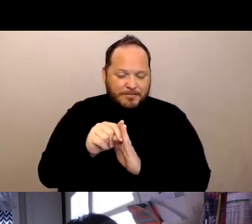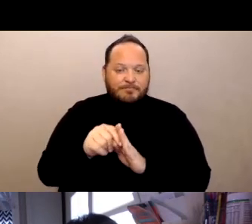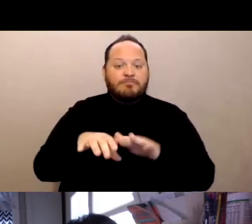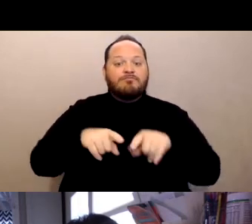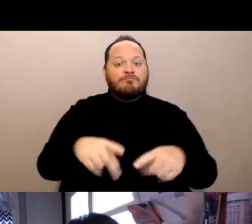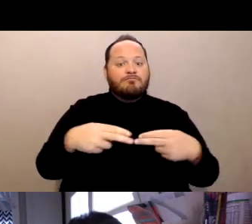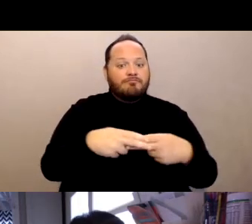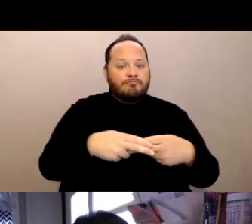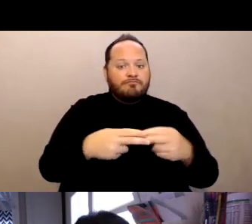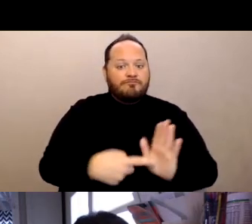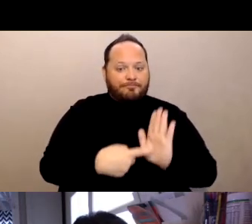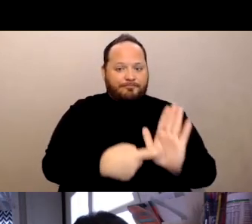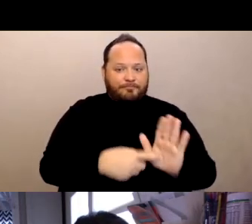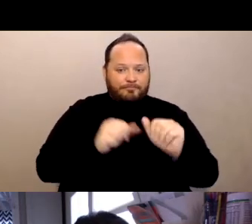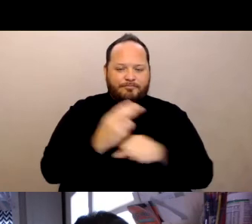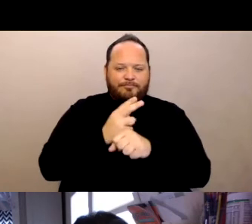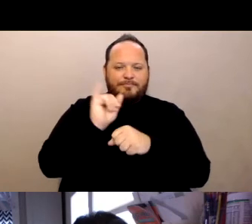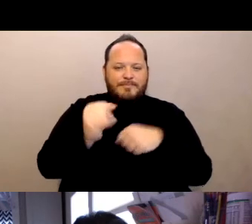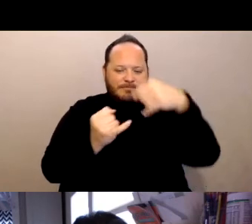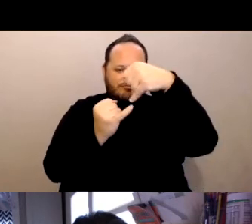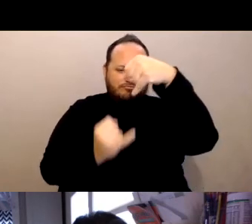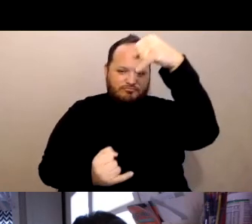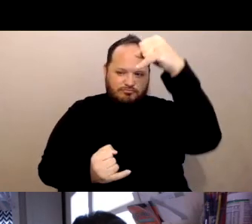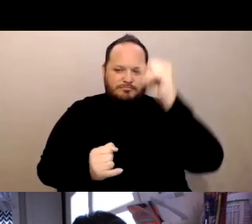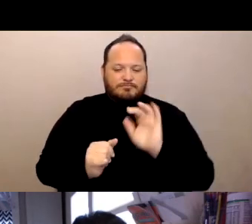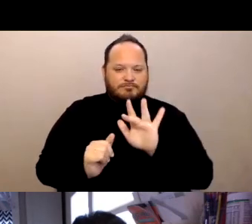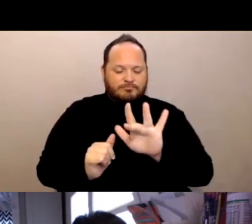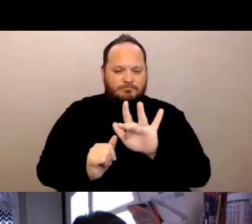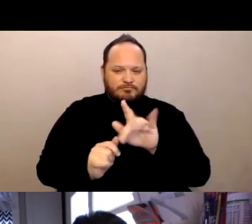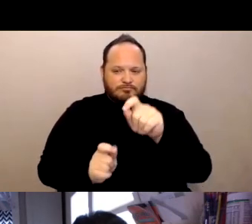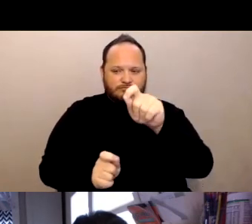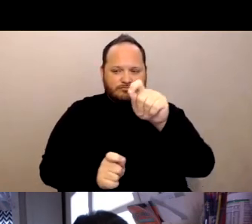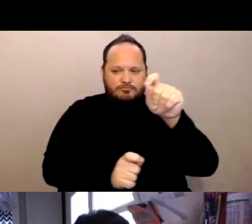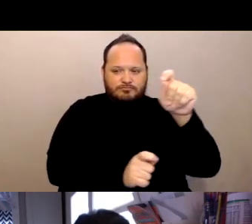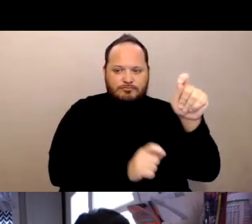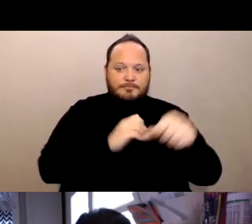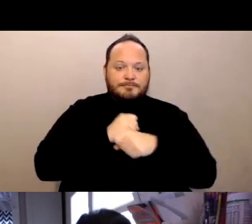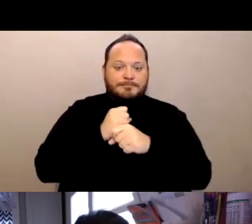you can use the vertical bar to the right of the side to make the interpreter's video larger.